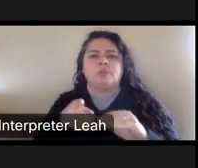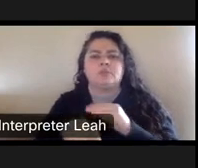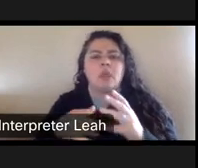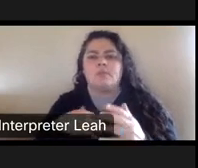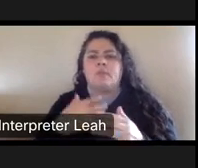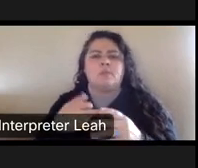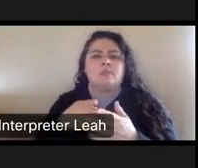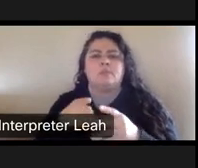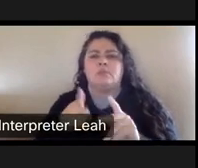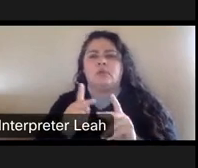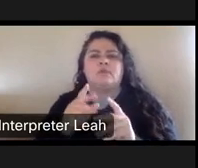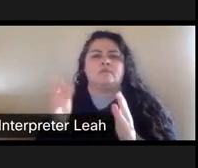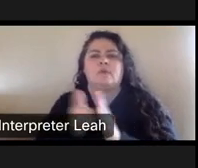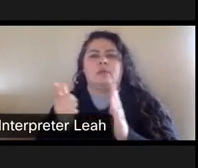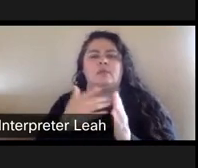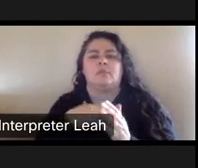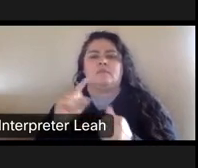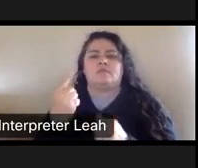1st Amendment rights, um.